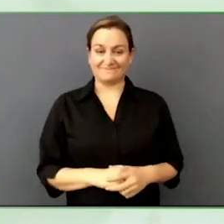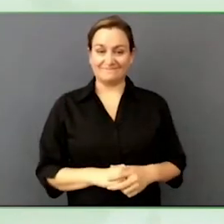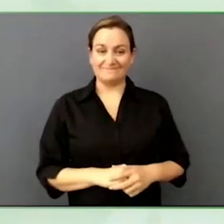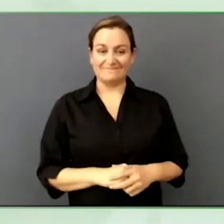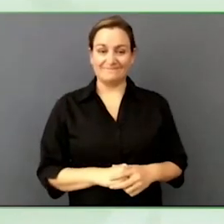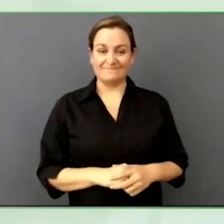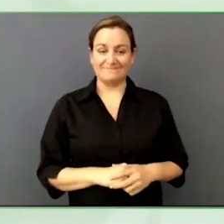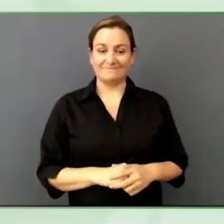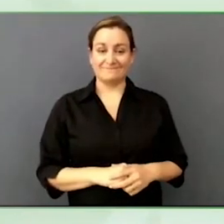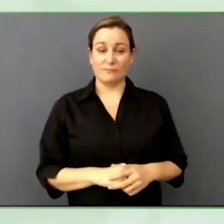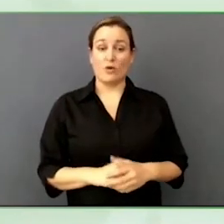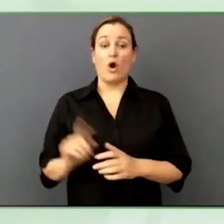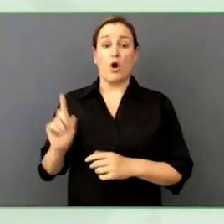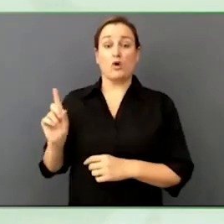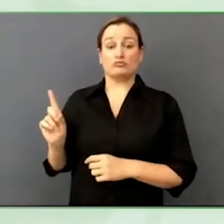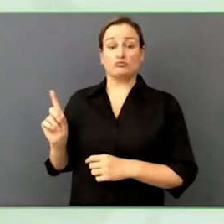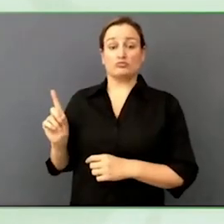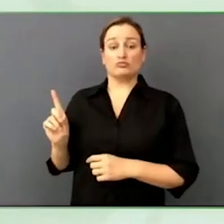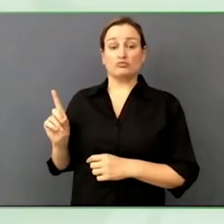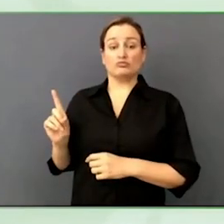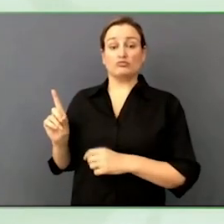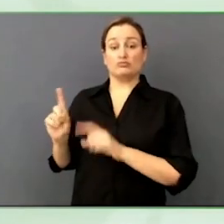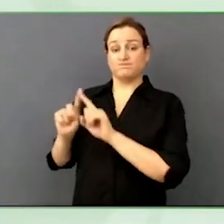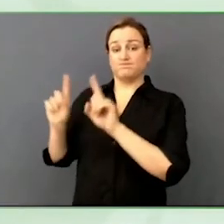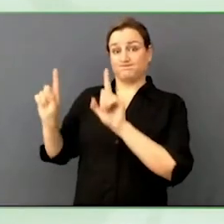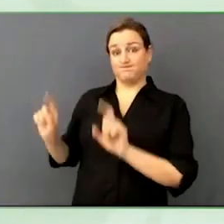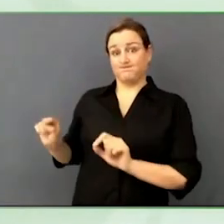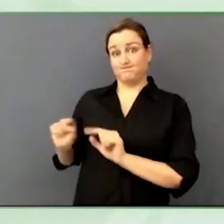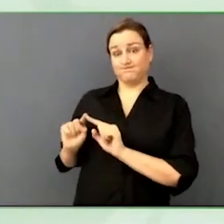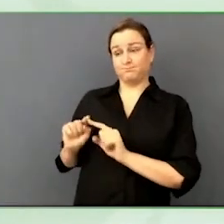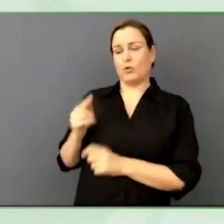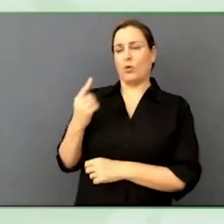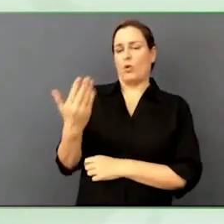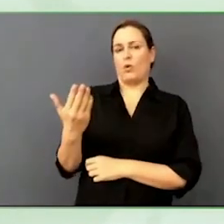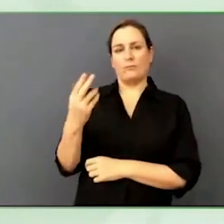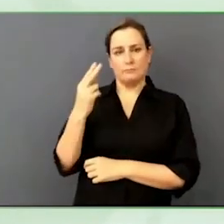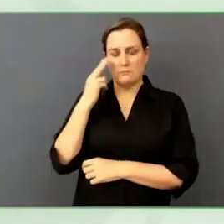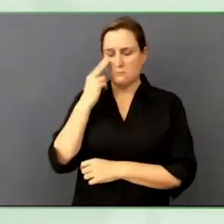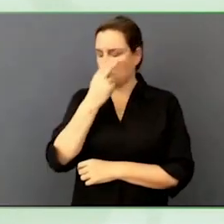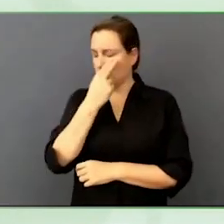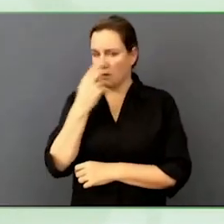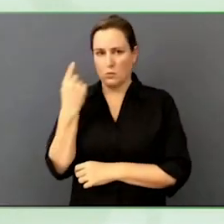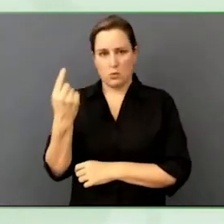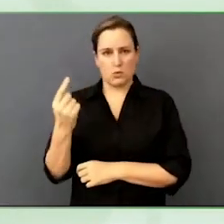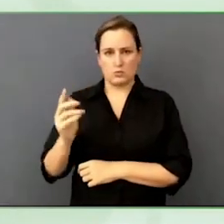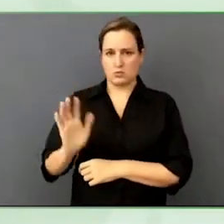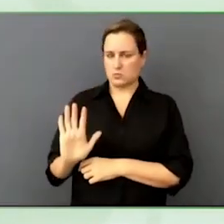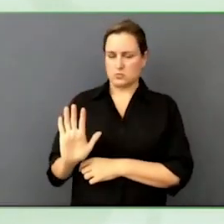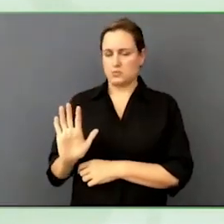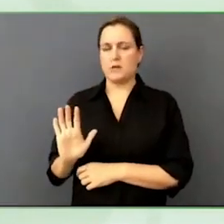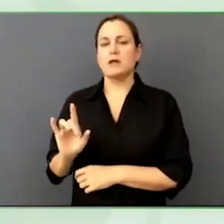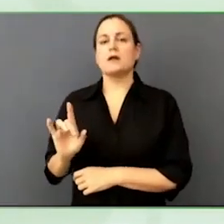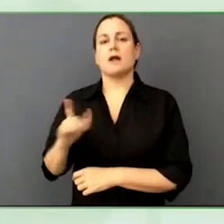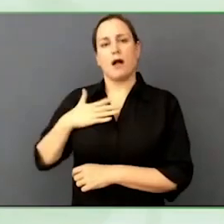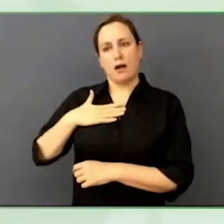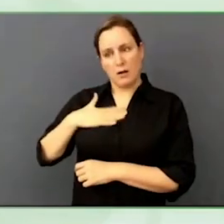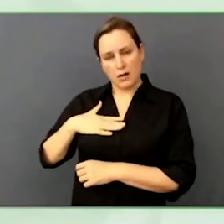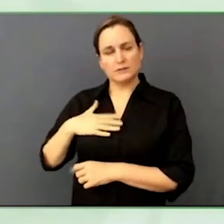blind are going to use this, I want to reinvent the screen reader. I wanted to create an immersive experience that was fun and